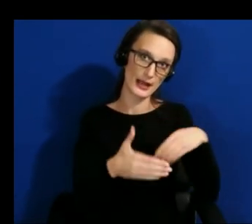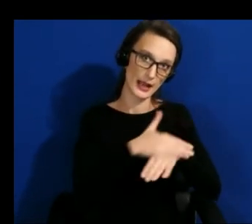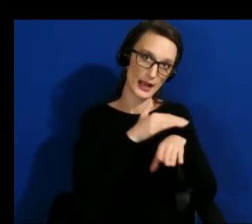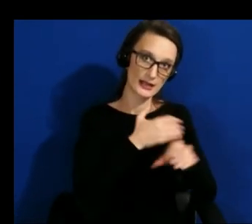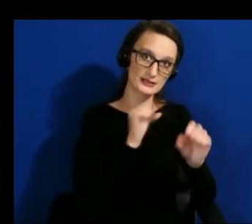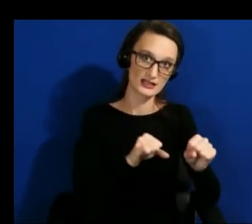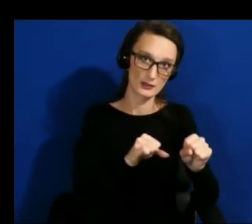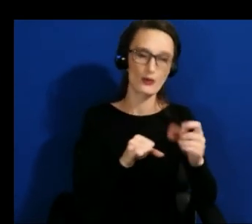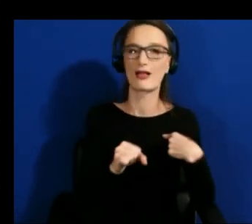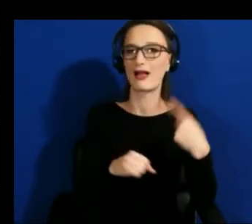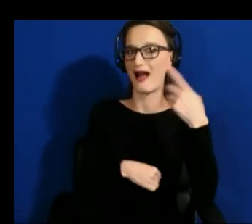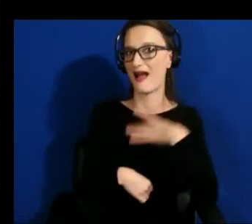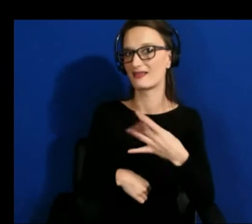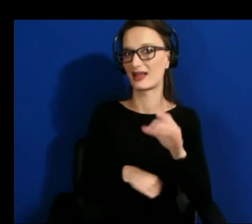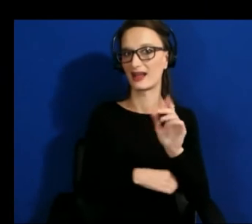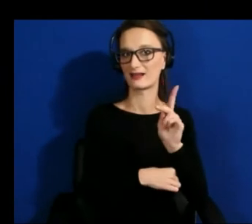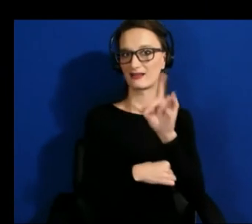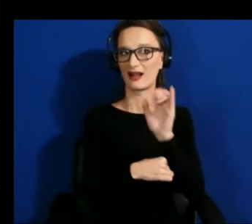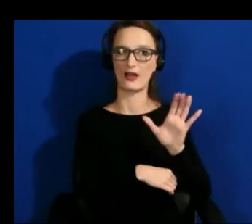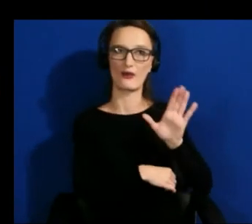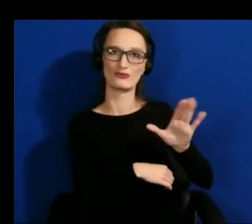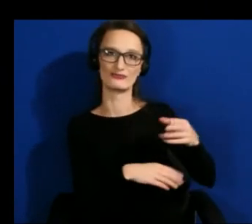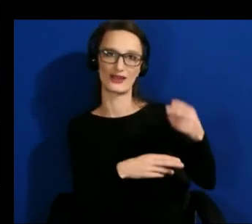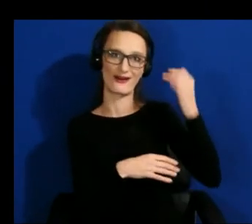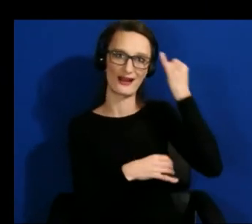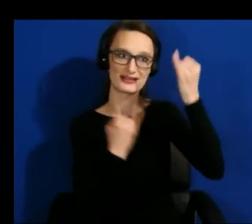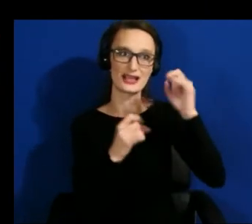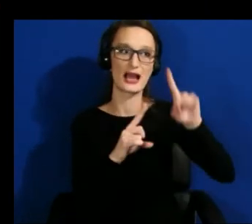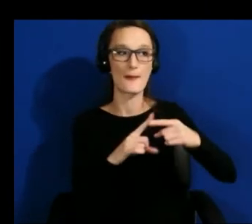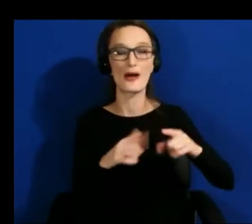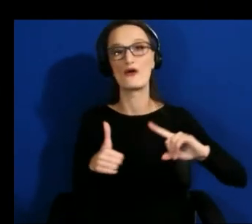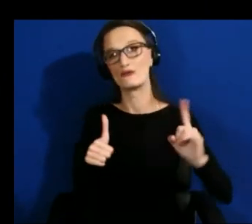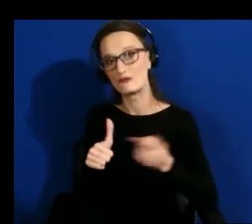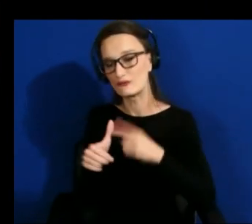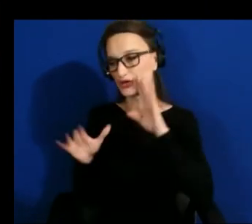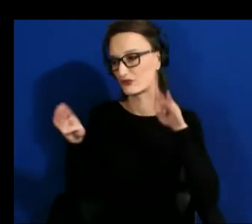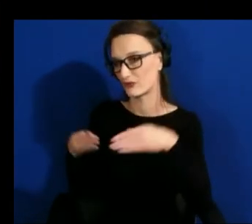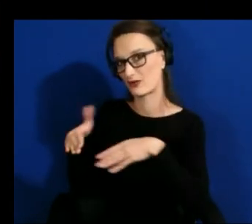i think in the future more applications could uh think about accessibility from the very beginning